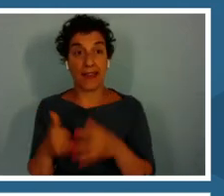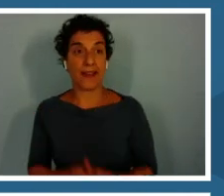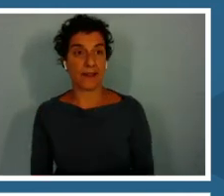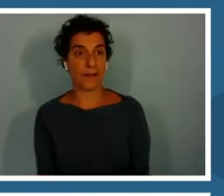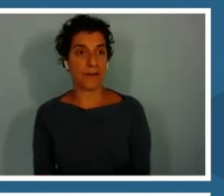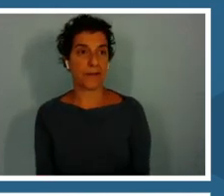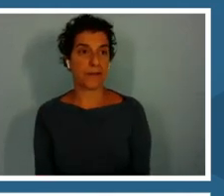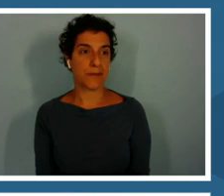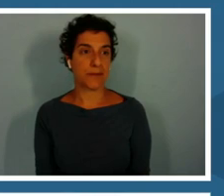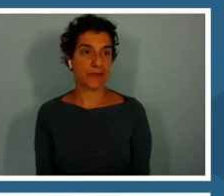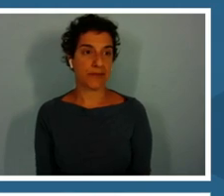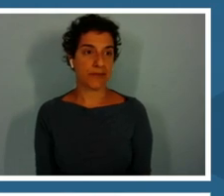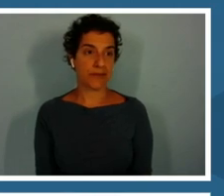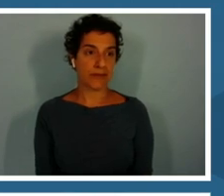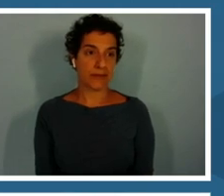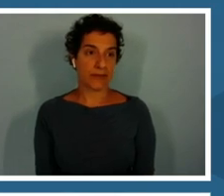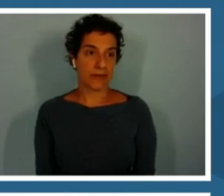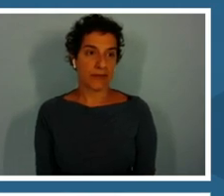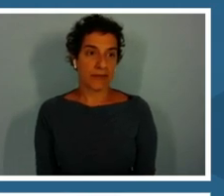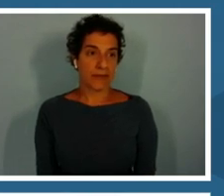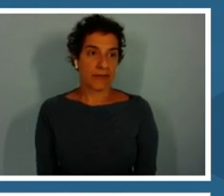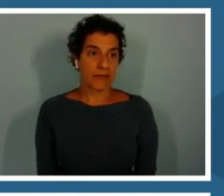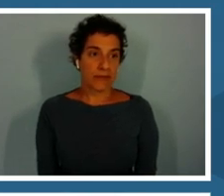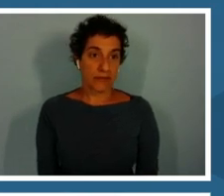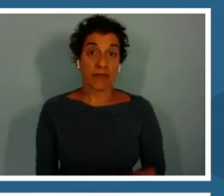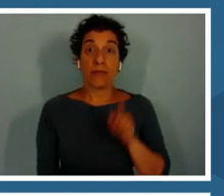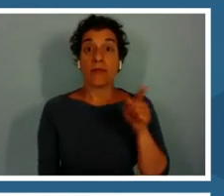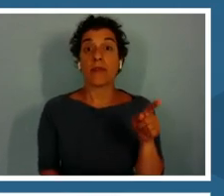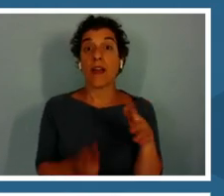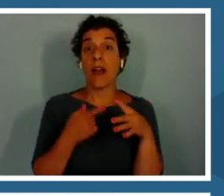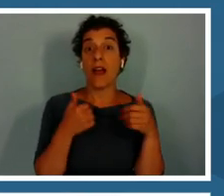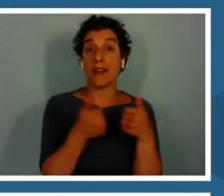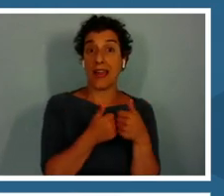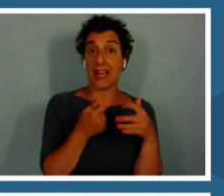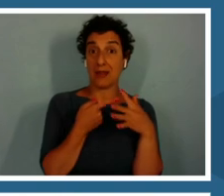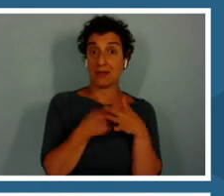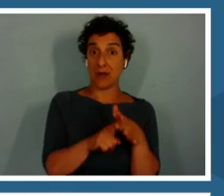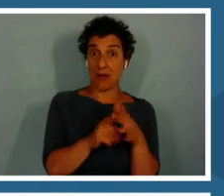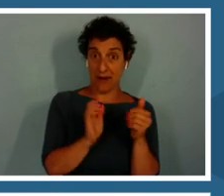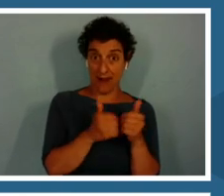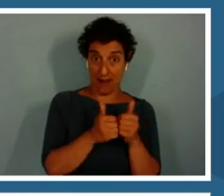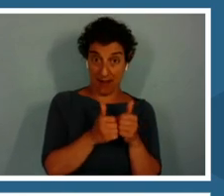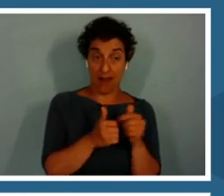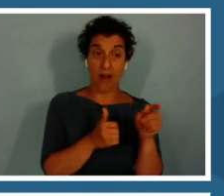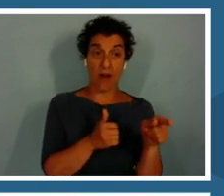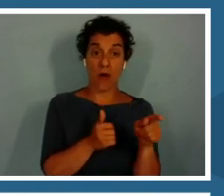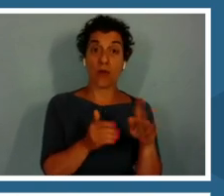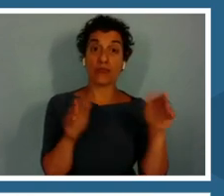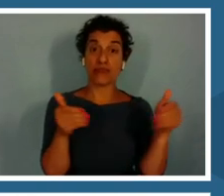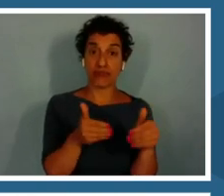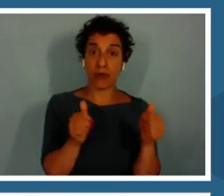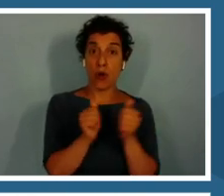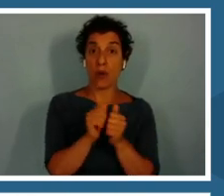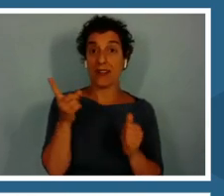So, the game starts with an introduction with Dr. page. There she is.